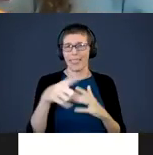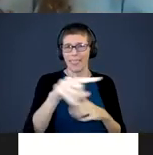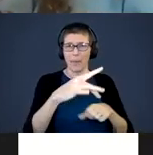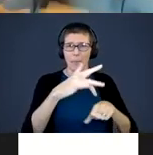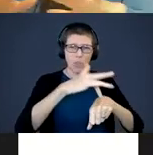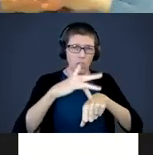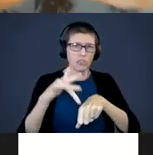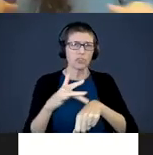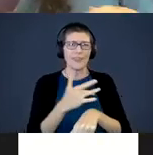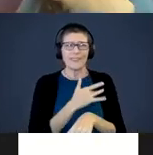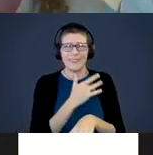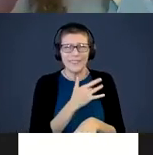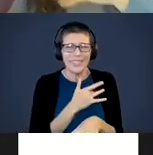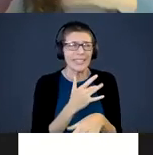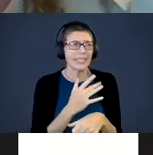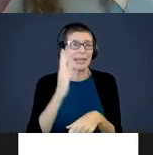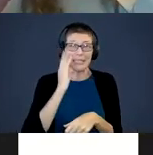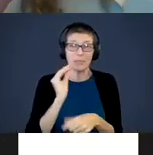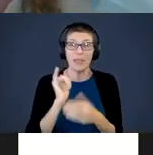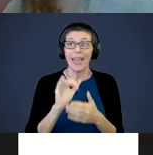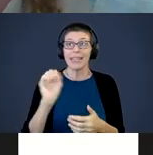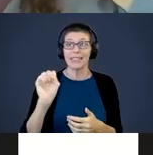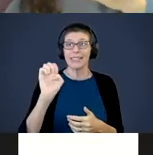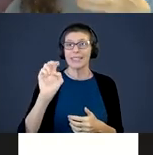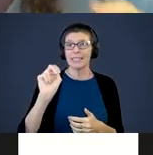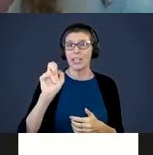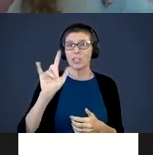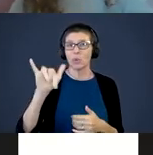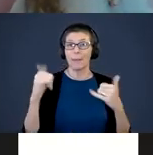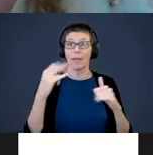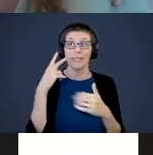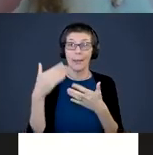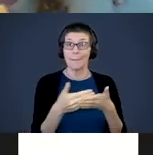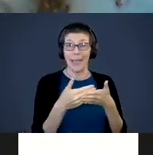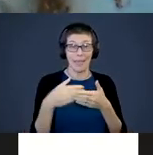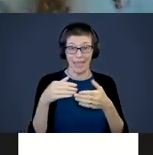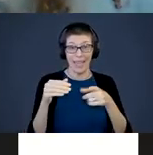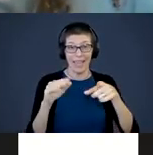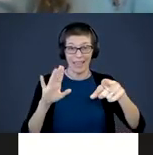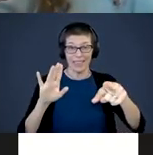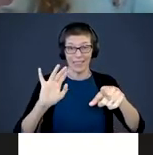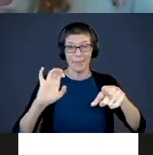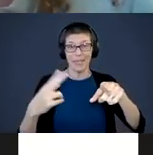experience that sensory play - you see this baby at the beach playing in the sand - sensory play,